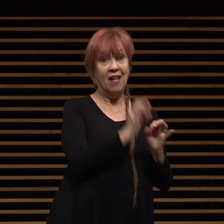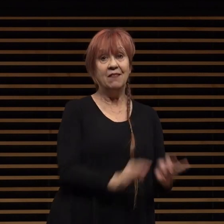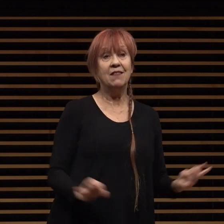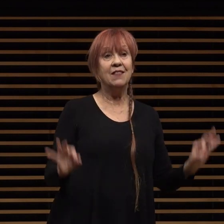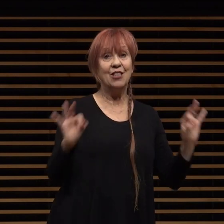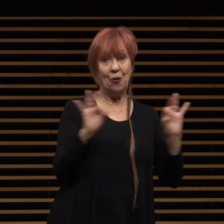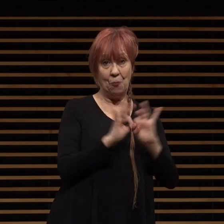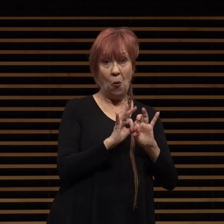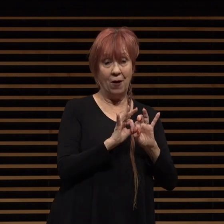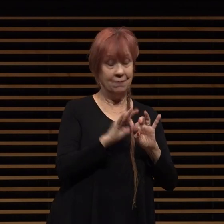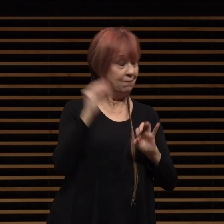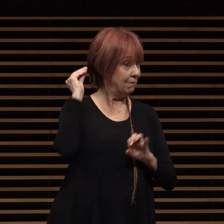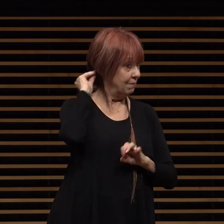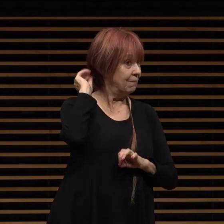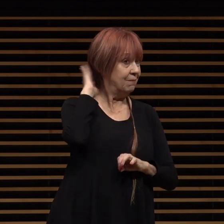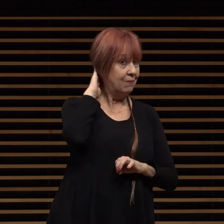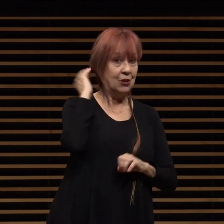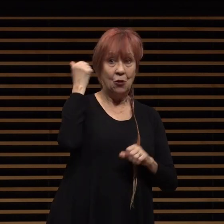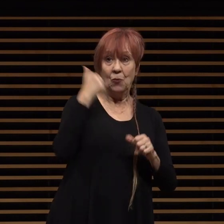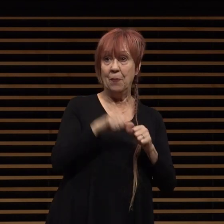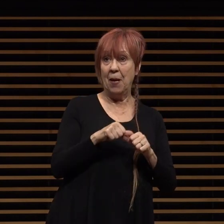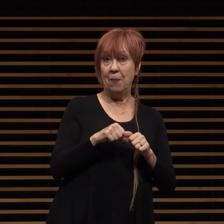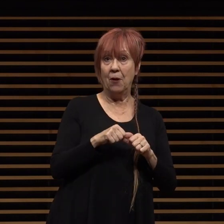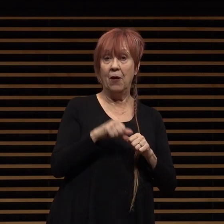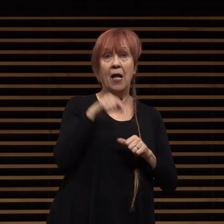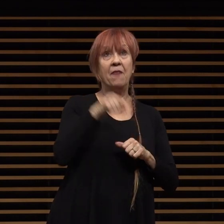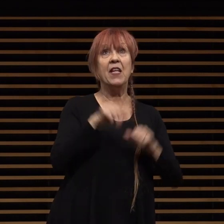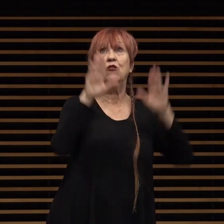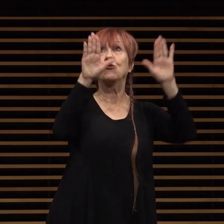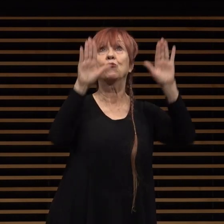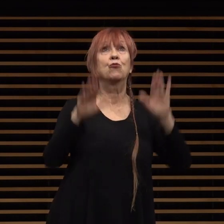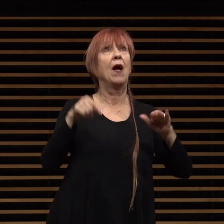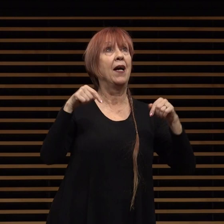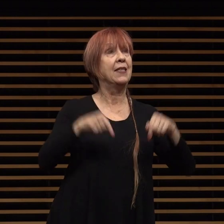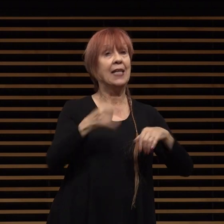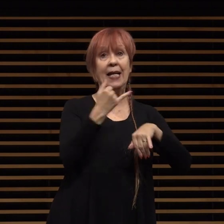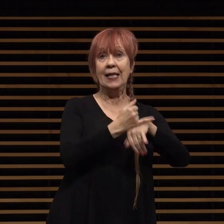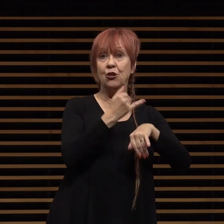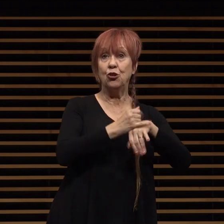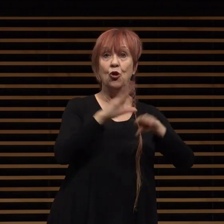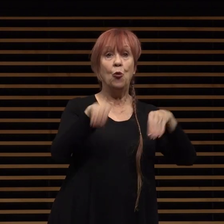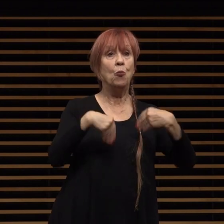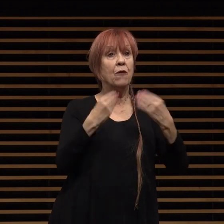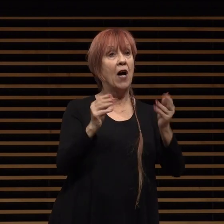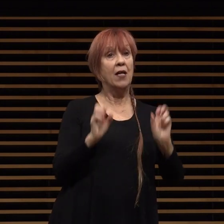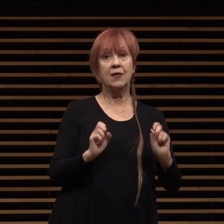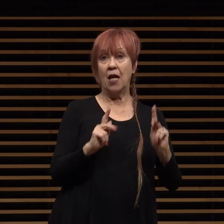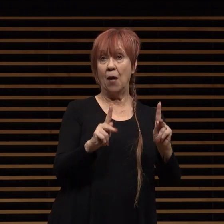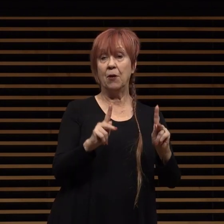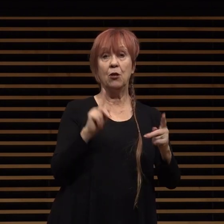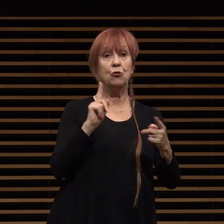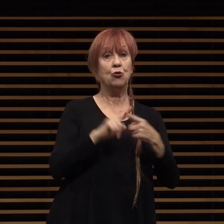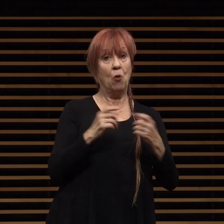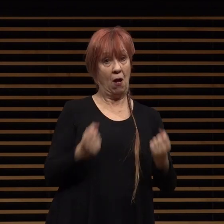thing to keep in mind for all of us this great institution provides an